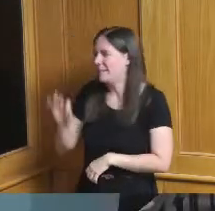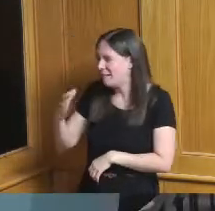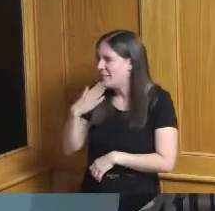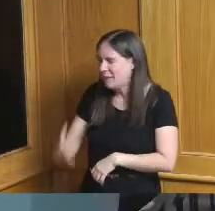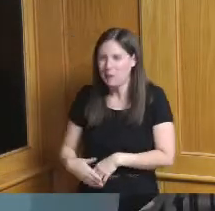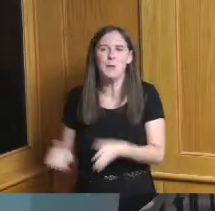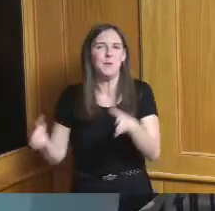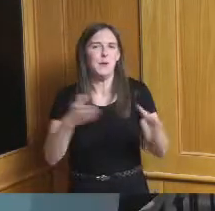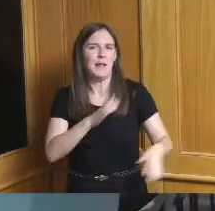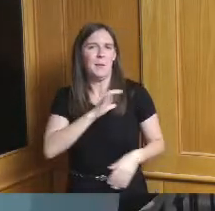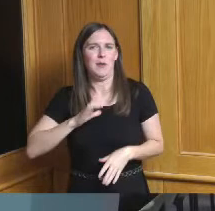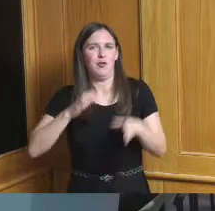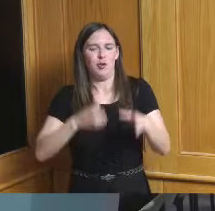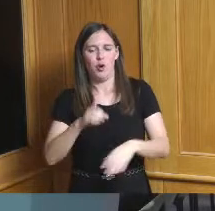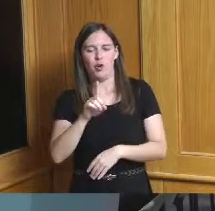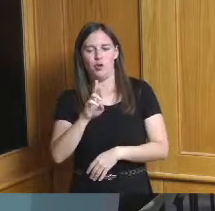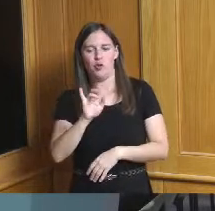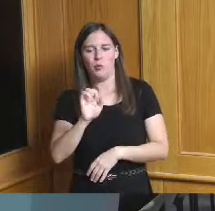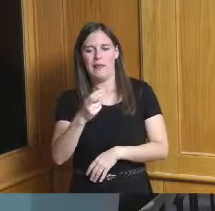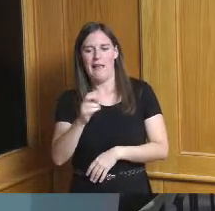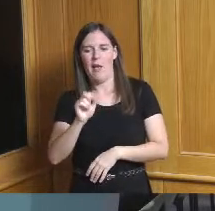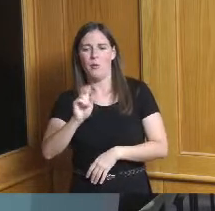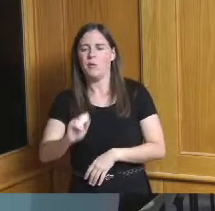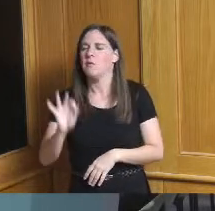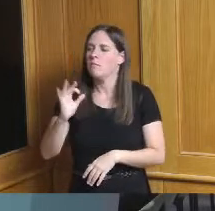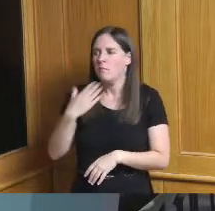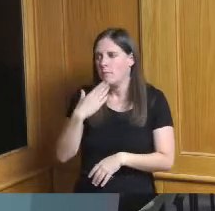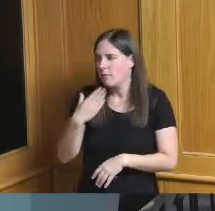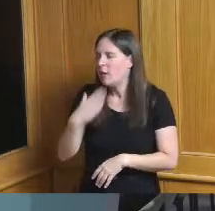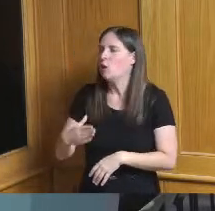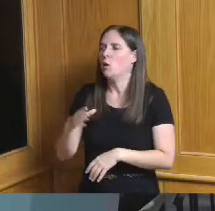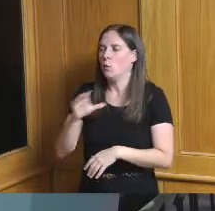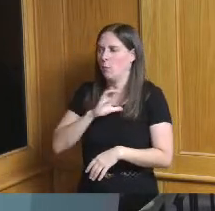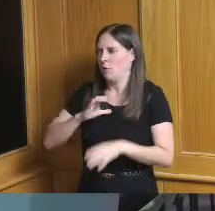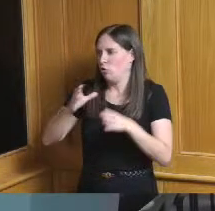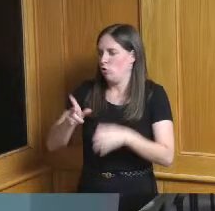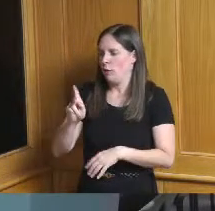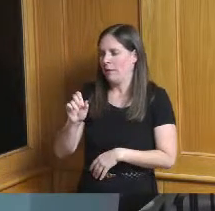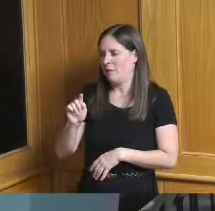you Madam President thanks as always Kesterman Commissioner Kesterman for being here so I want